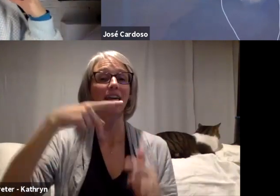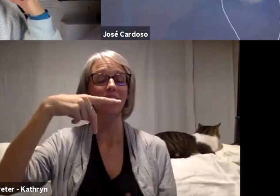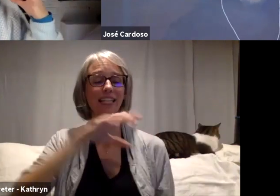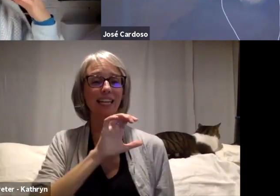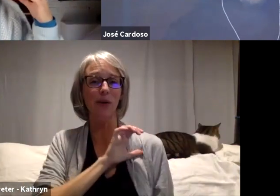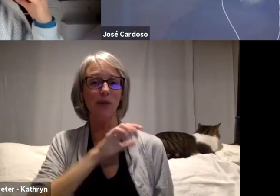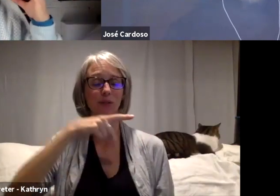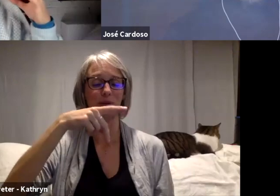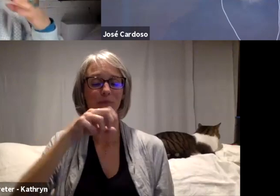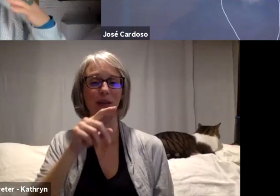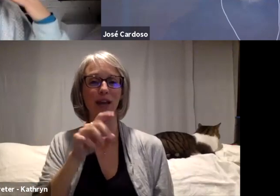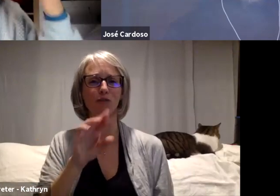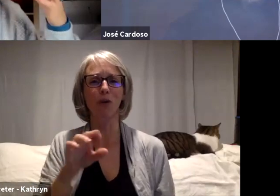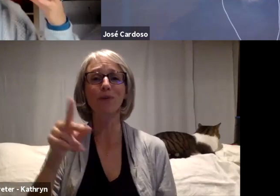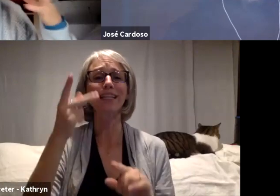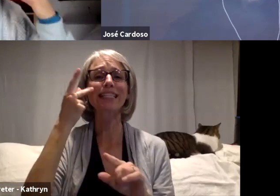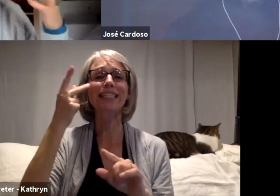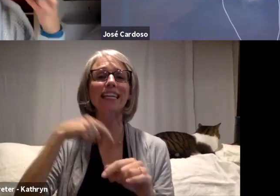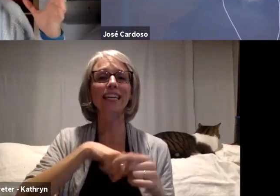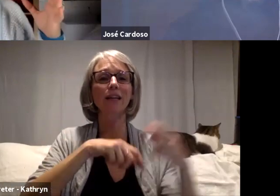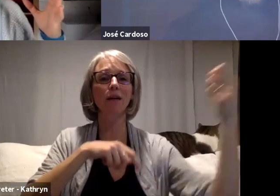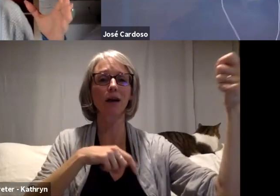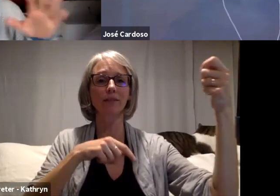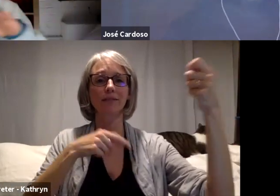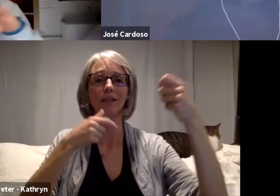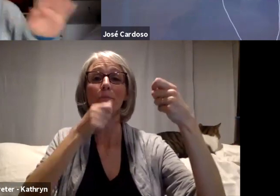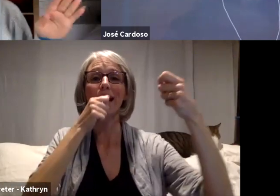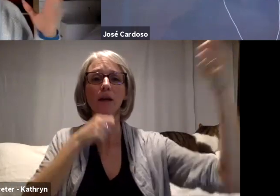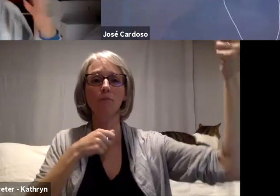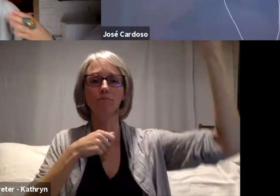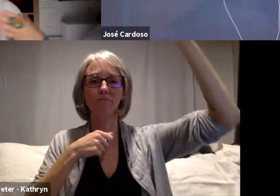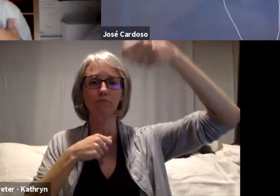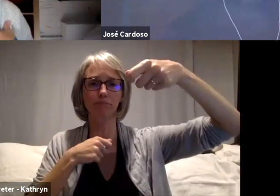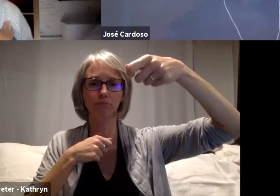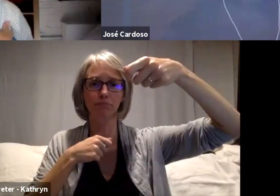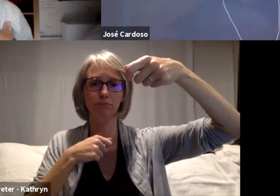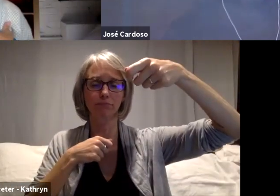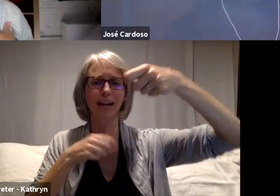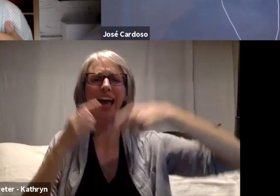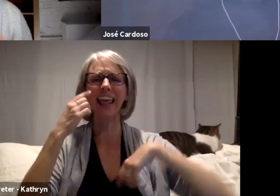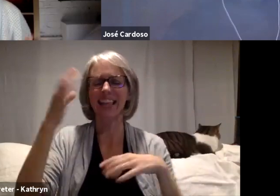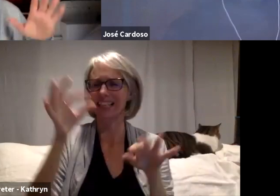I think the line is something like, "Listen, I really listen" or something, and then it went black and it just really felt for me like the audience is like,